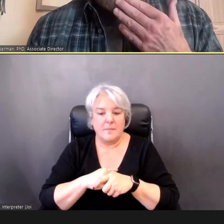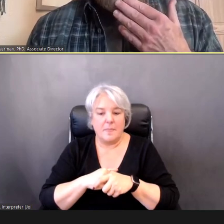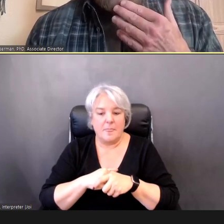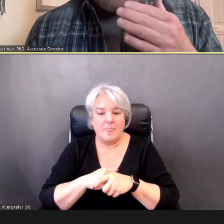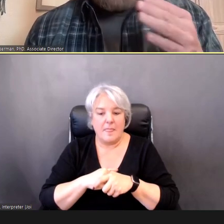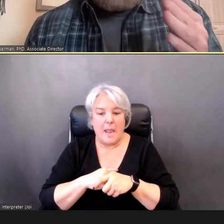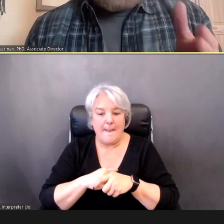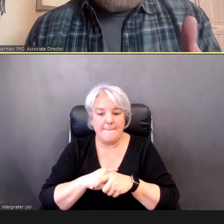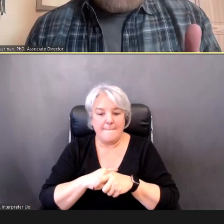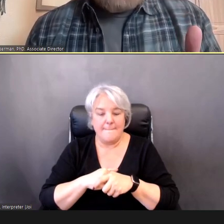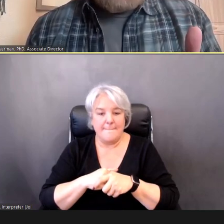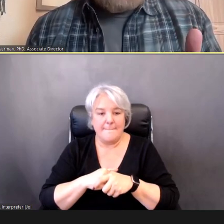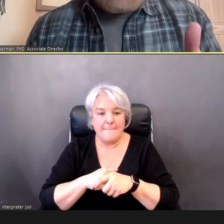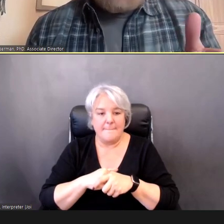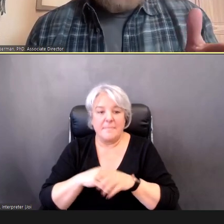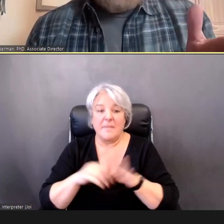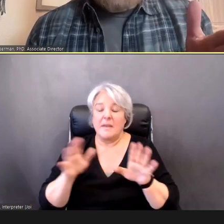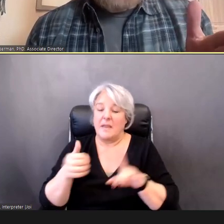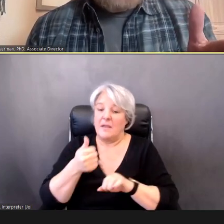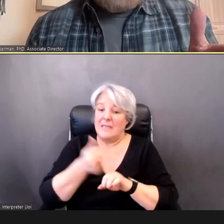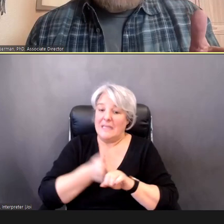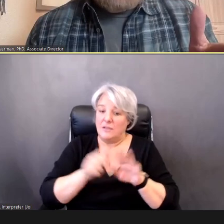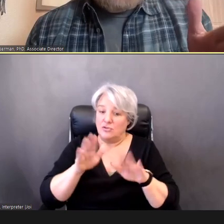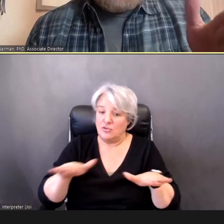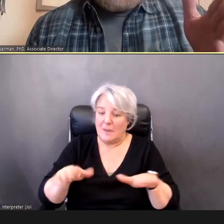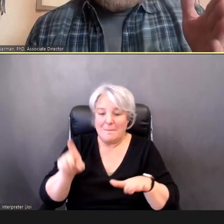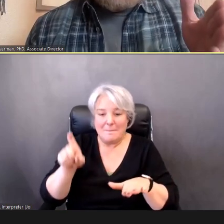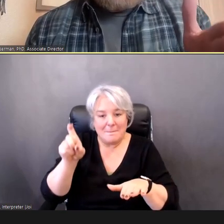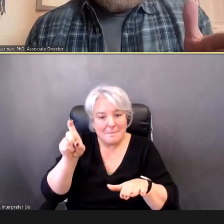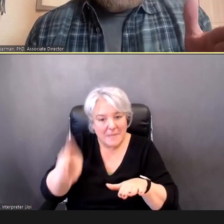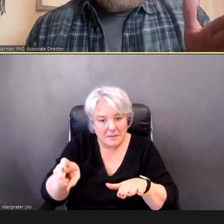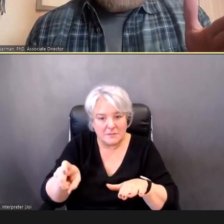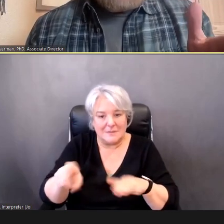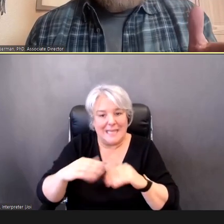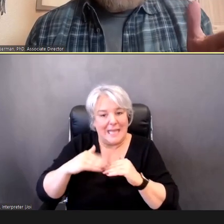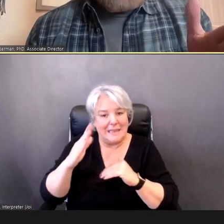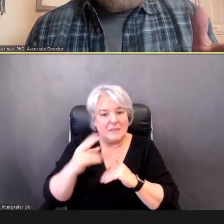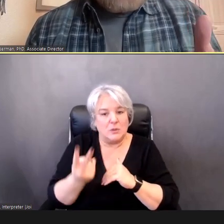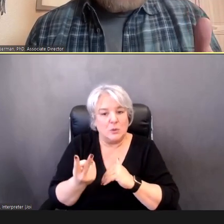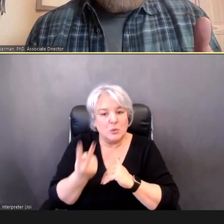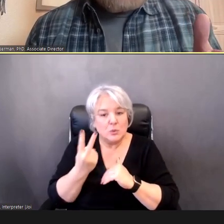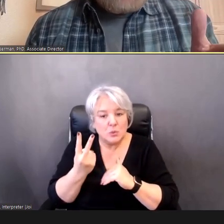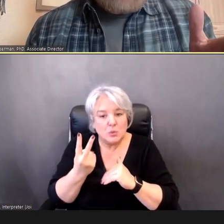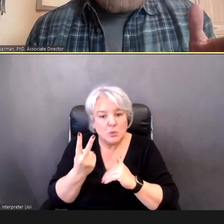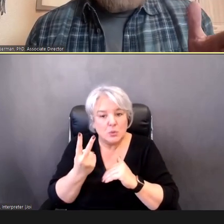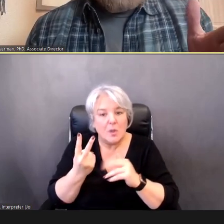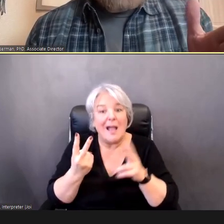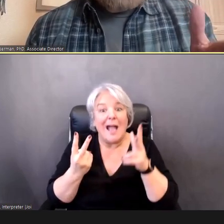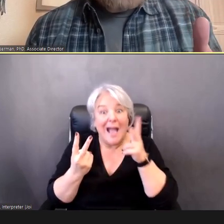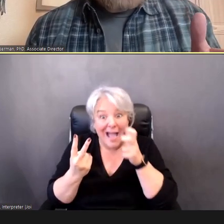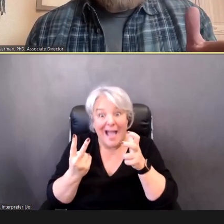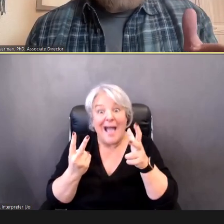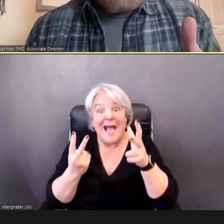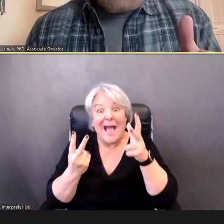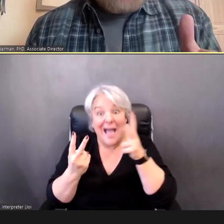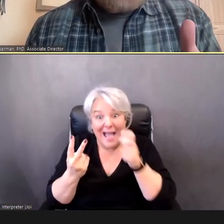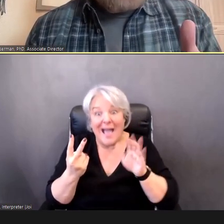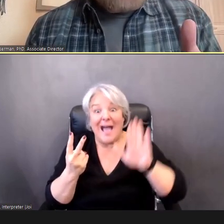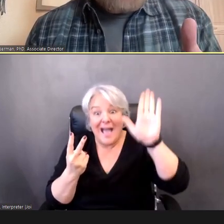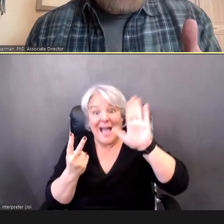Now, each child needs to have at least two successful responses out of no more than four attempts At each frequency level, in order to